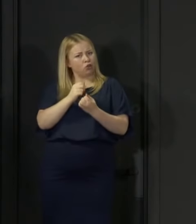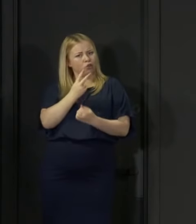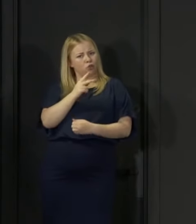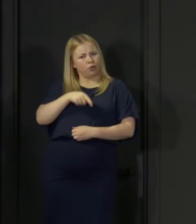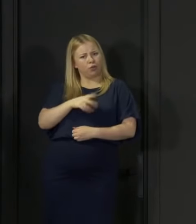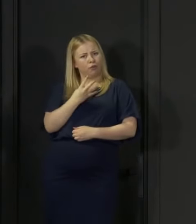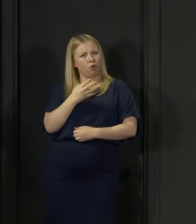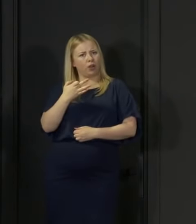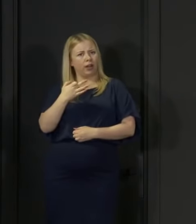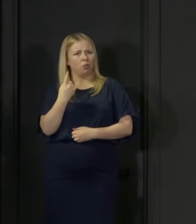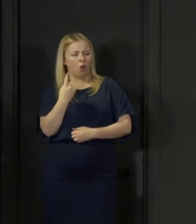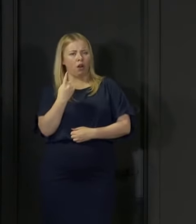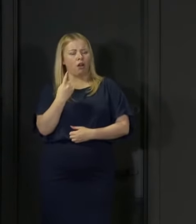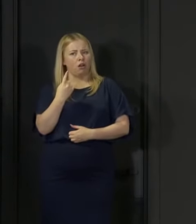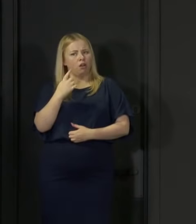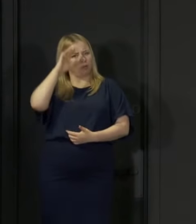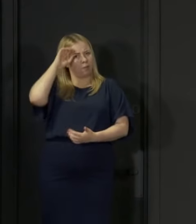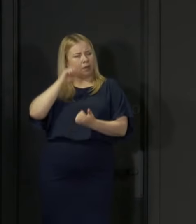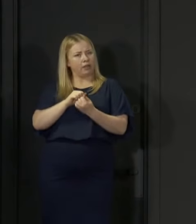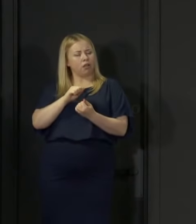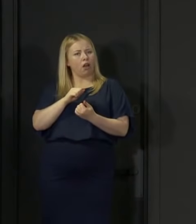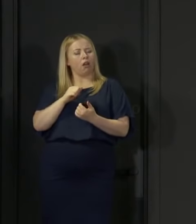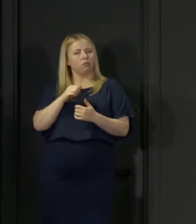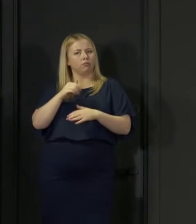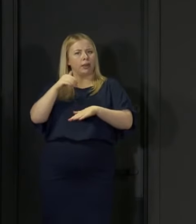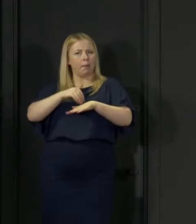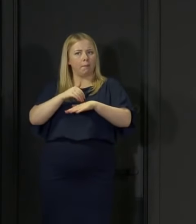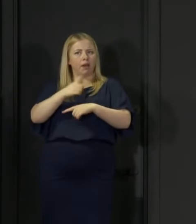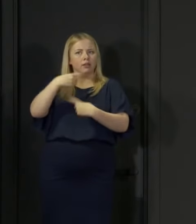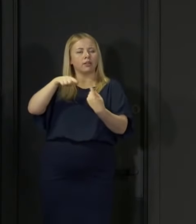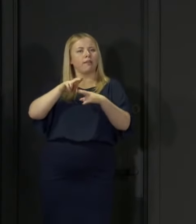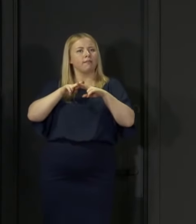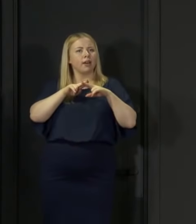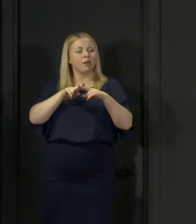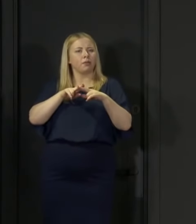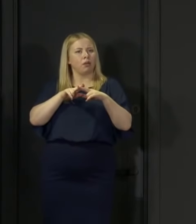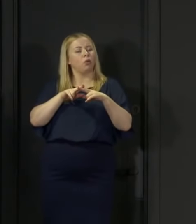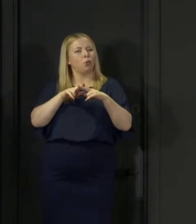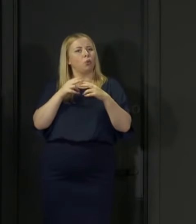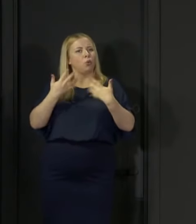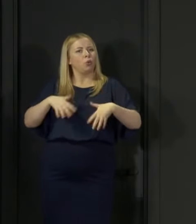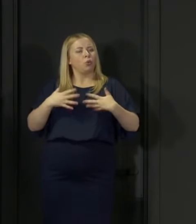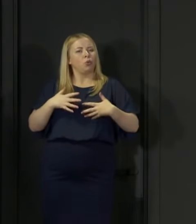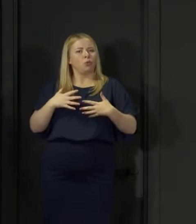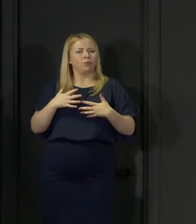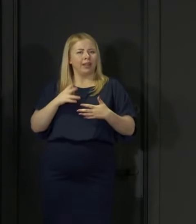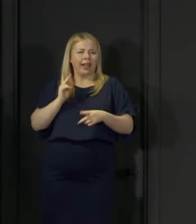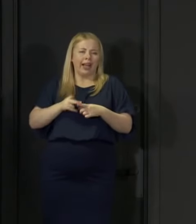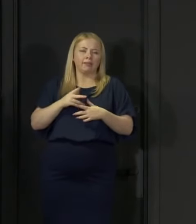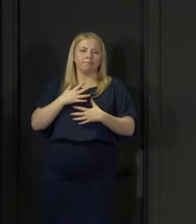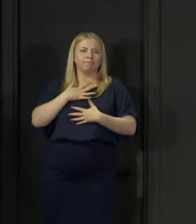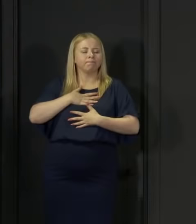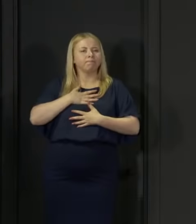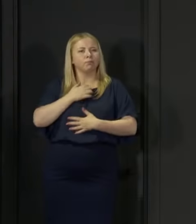of the impact this virus has had on too many families across the country so again I want to extend my thoughts to everyone who has lost a loved one.